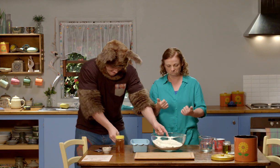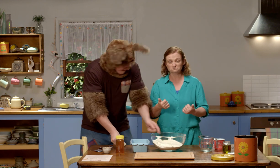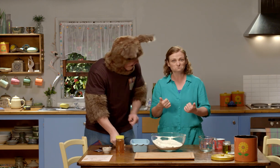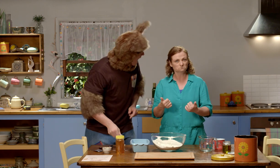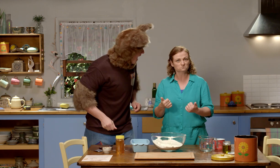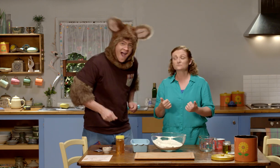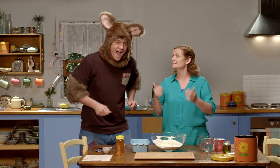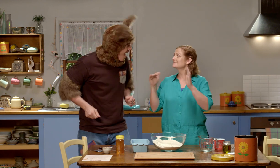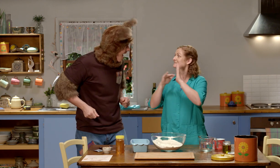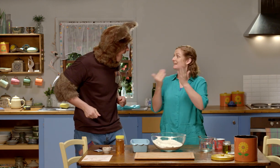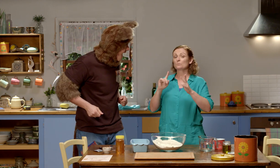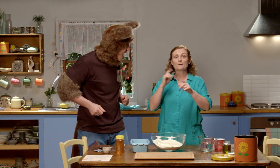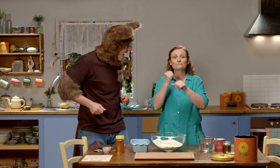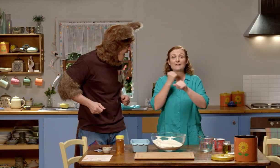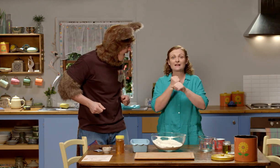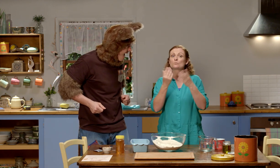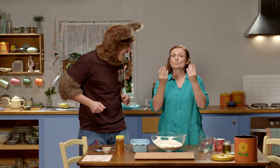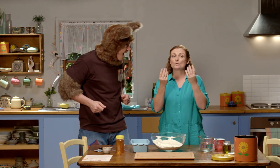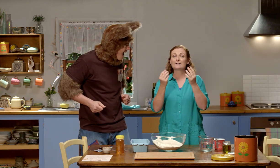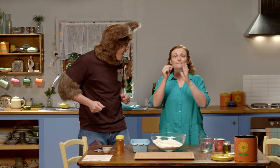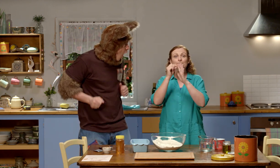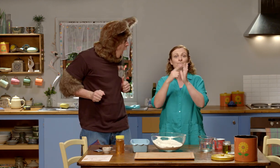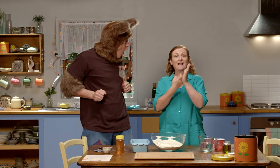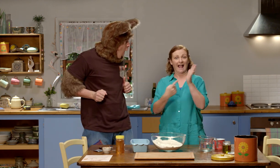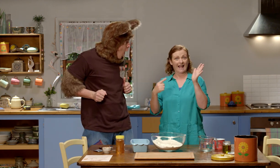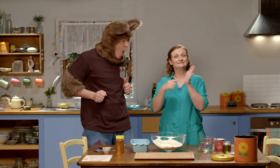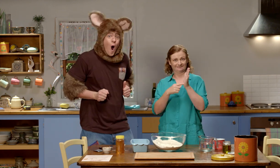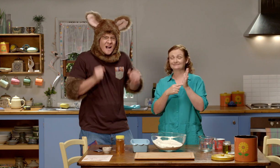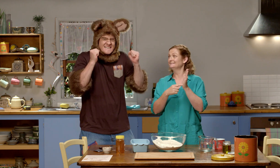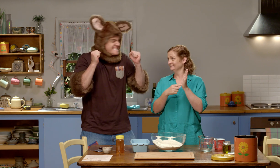That's great. Now we're going to add the liquid parts.